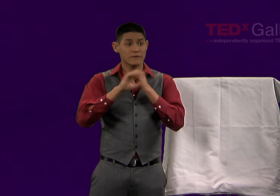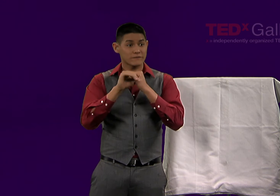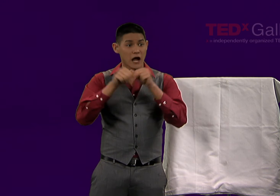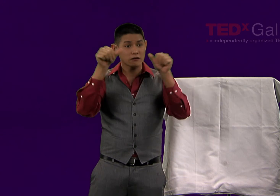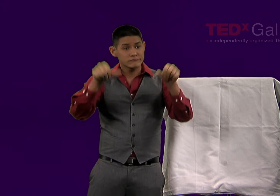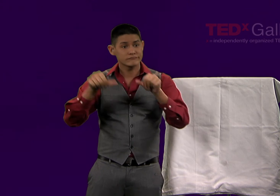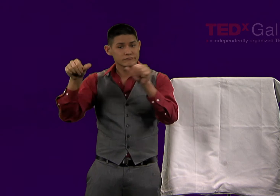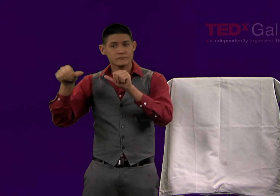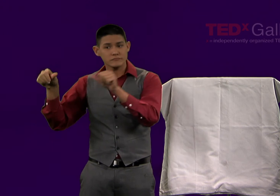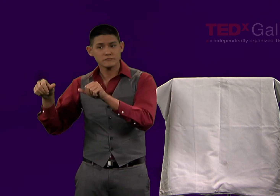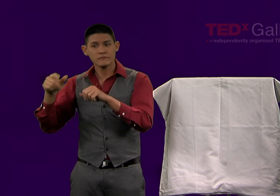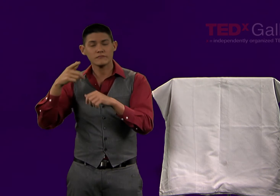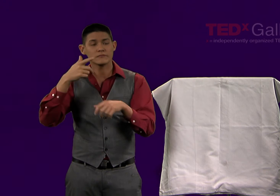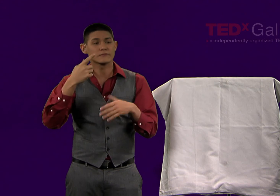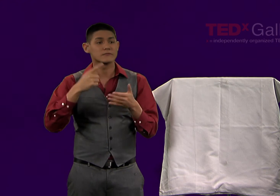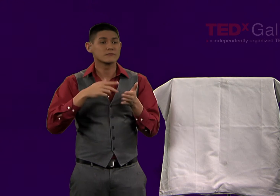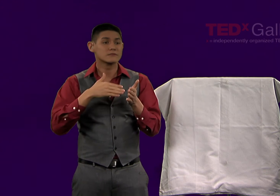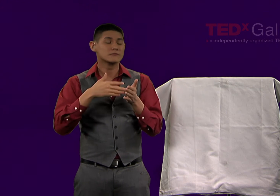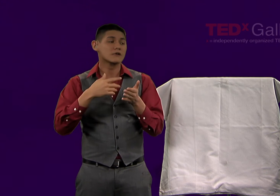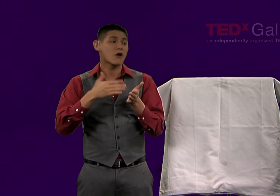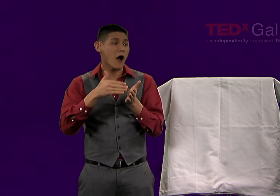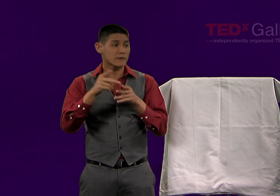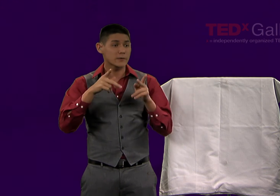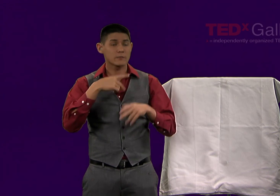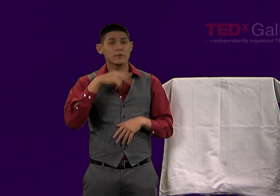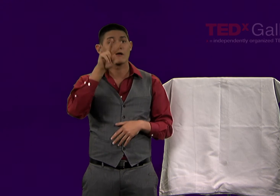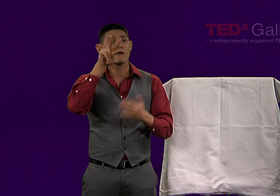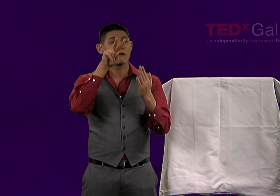Very often, people will not peruse written information